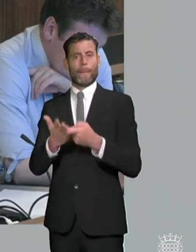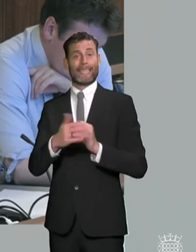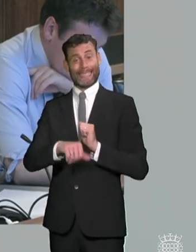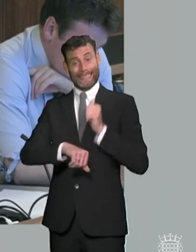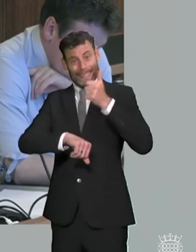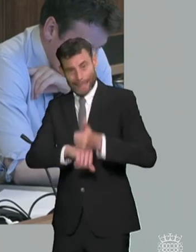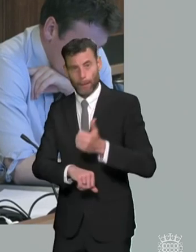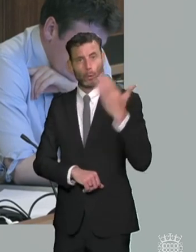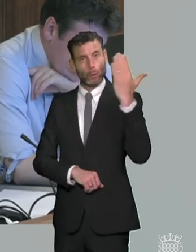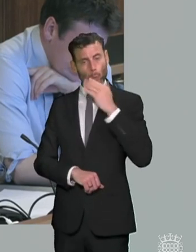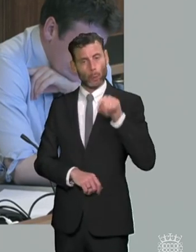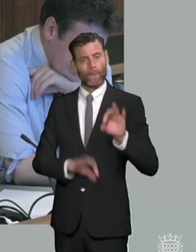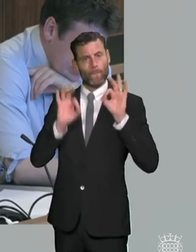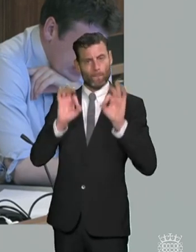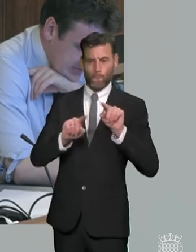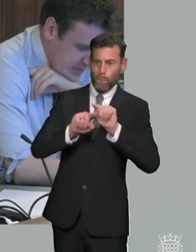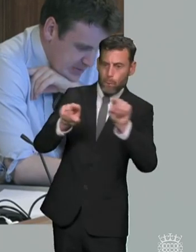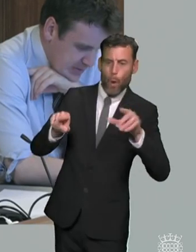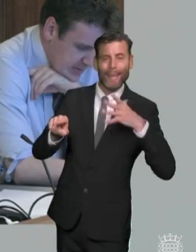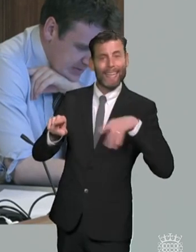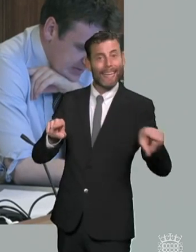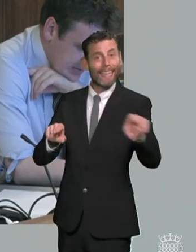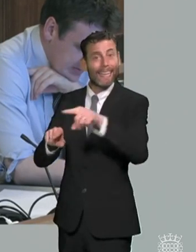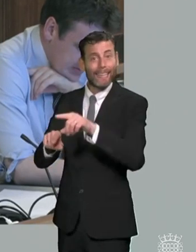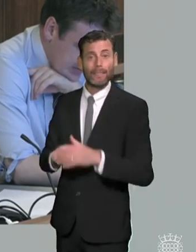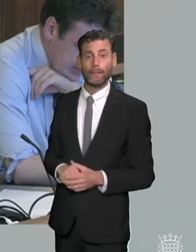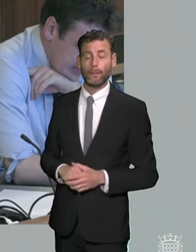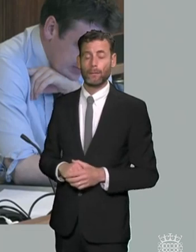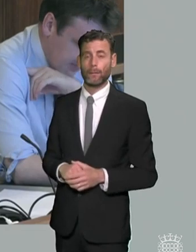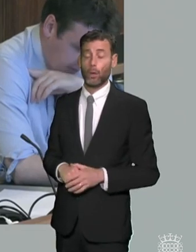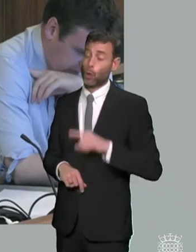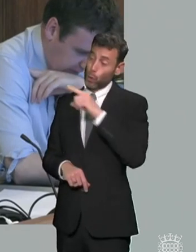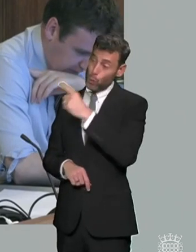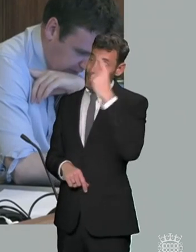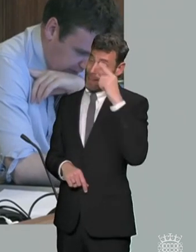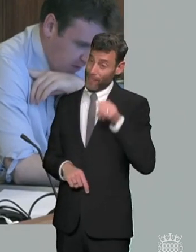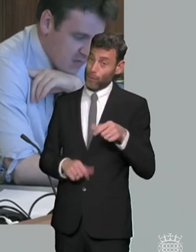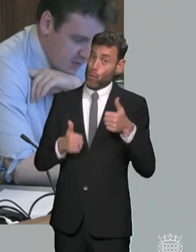and do you think that will impact parental choice in a positive way is it fair on schools